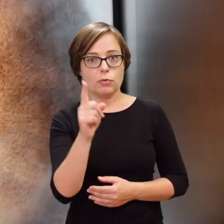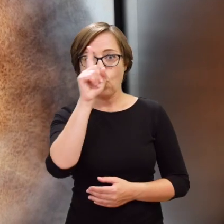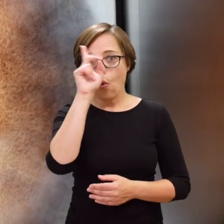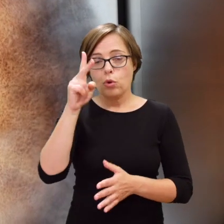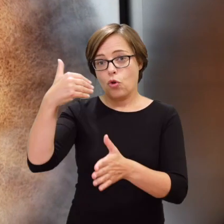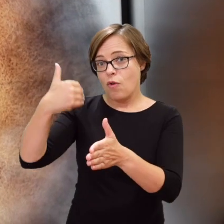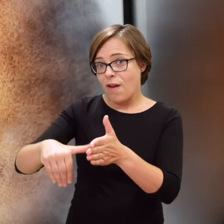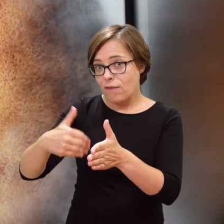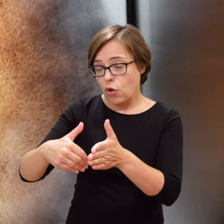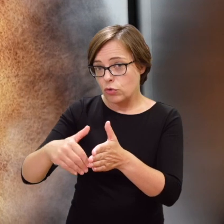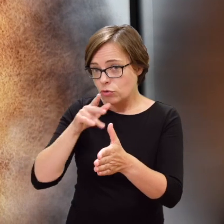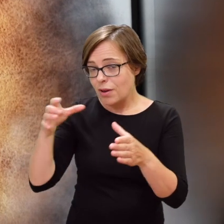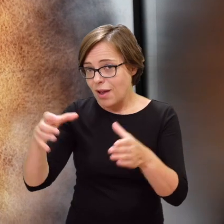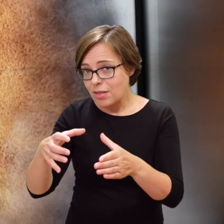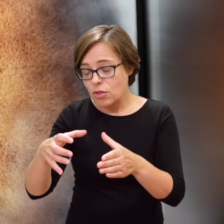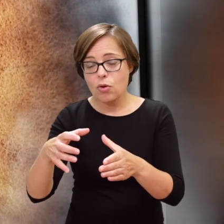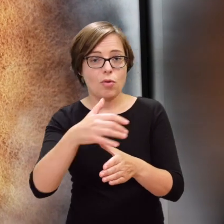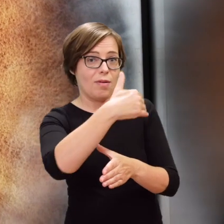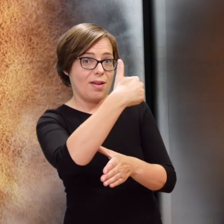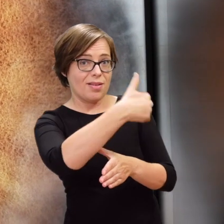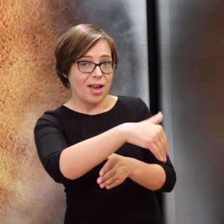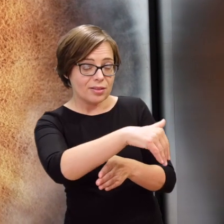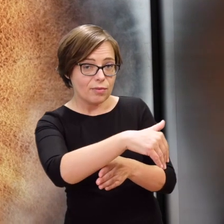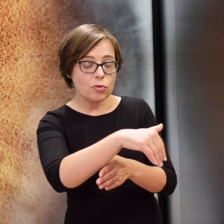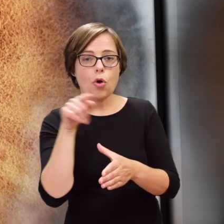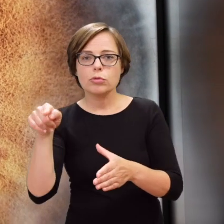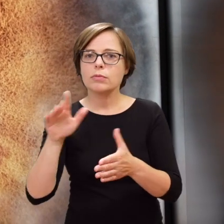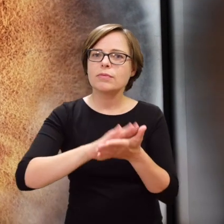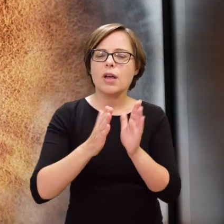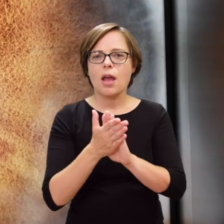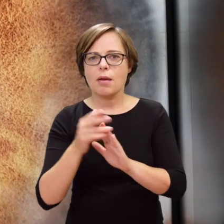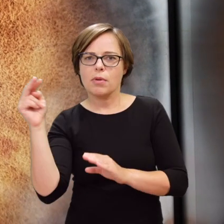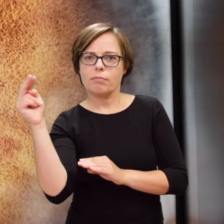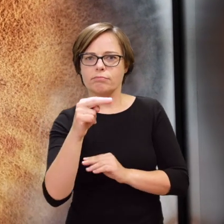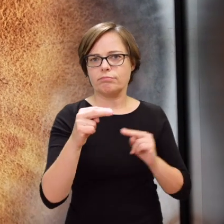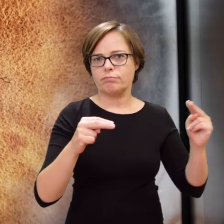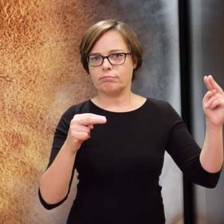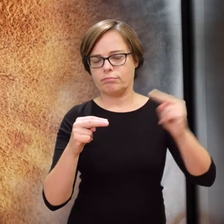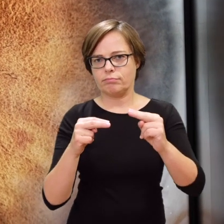who were inside the ghetto and those who were on the ‘Aryan’ side,